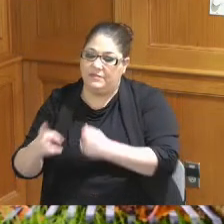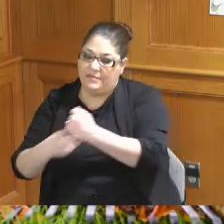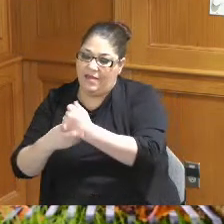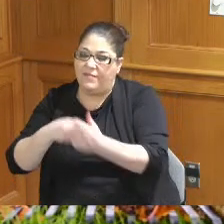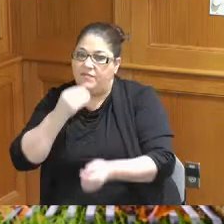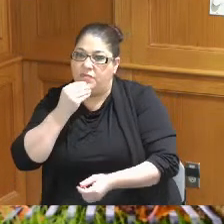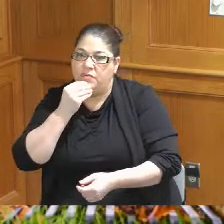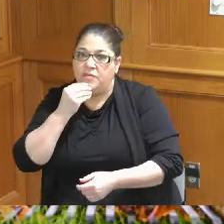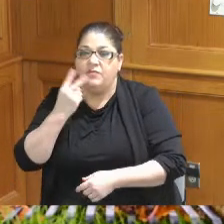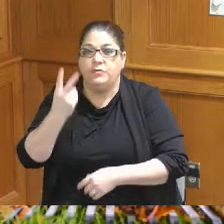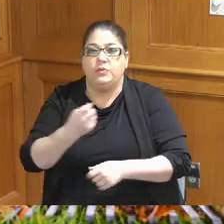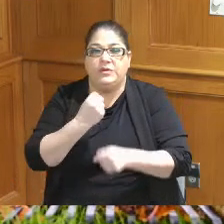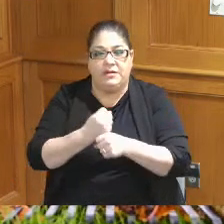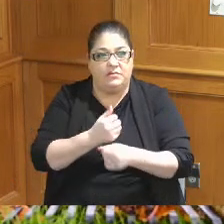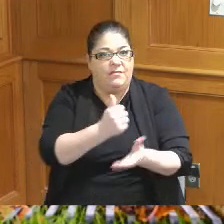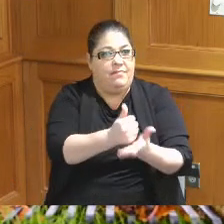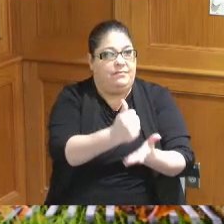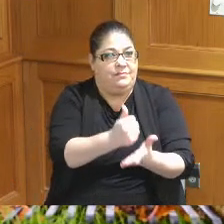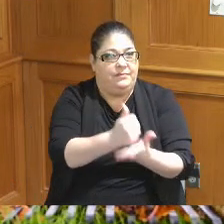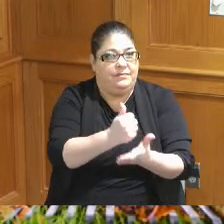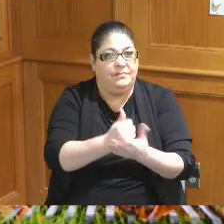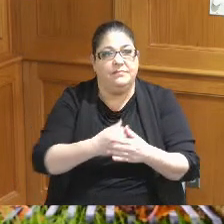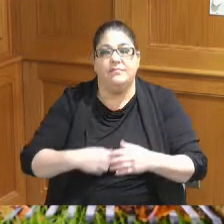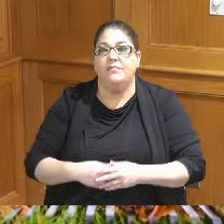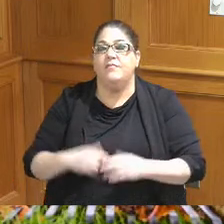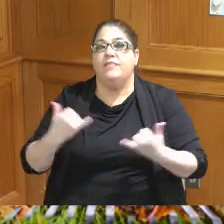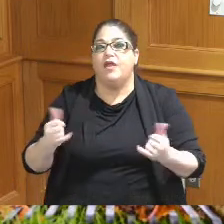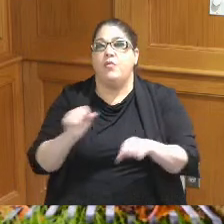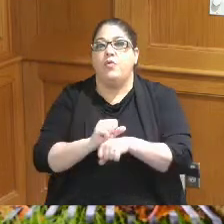years to help increase that right now we're working with reading and North College Hill